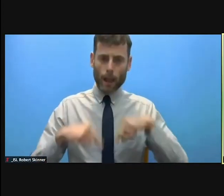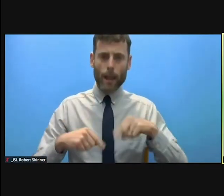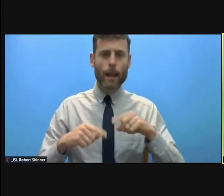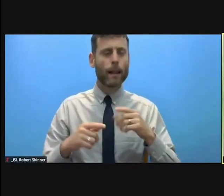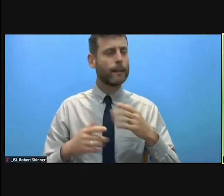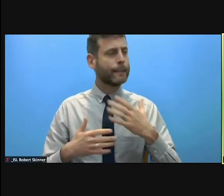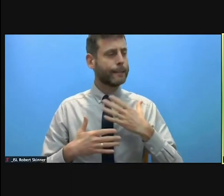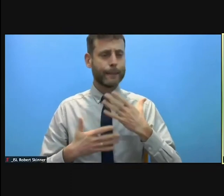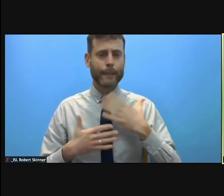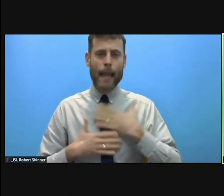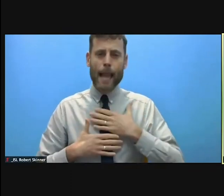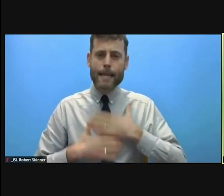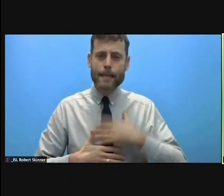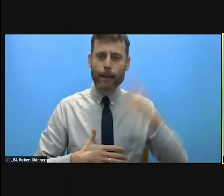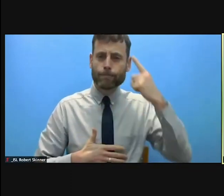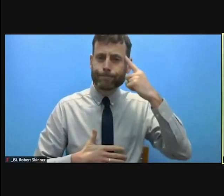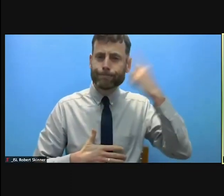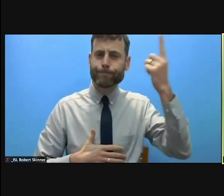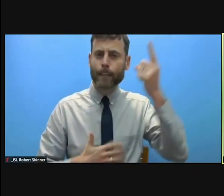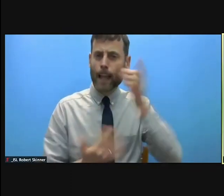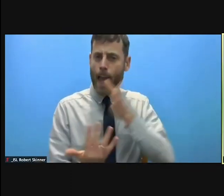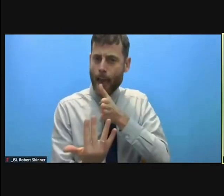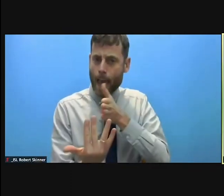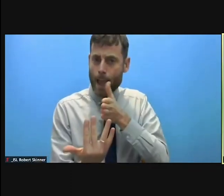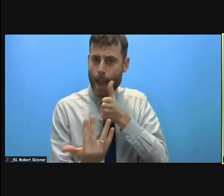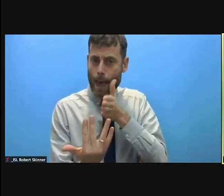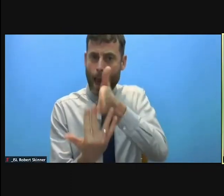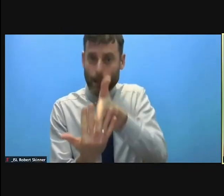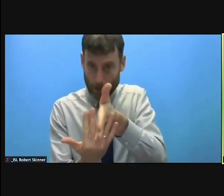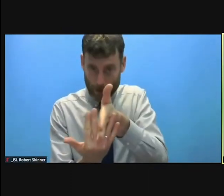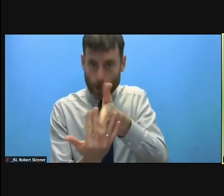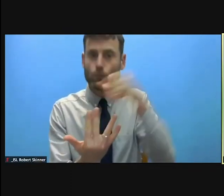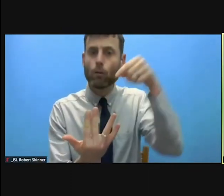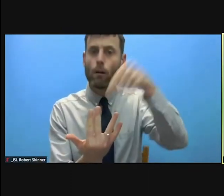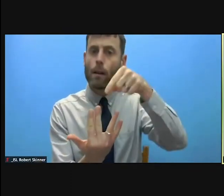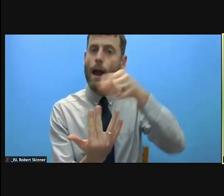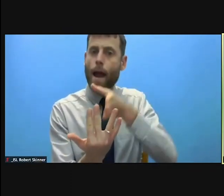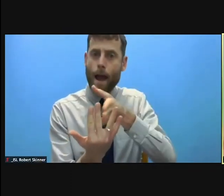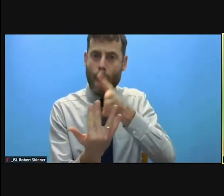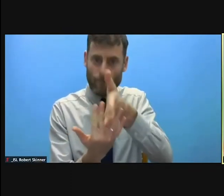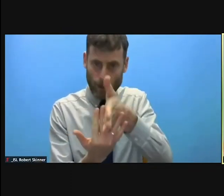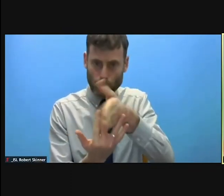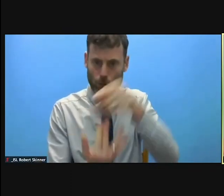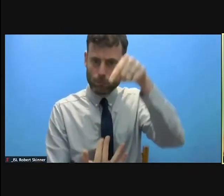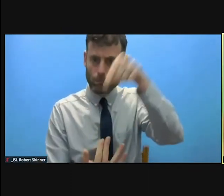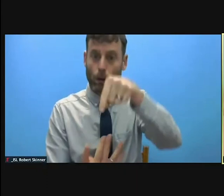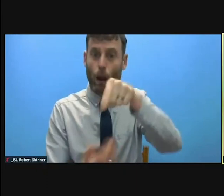and address the underlying causes of violence over several years. It's not a one off little